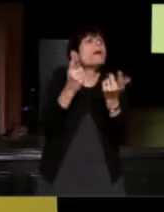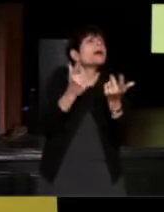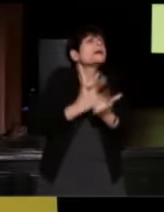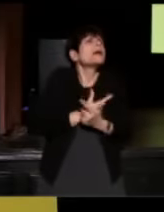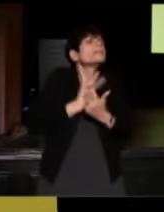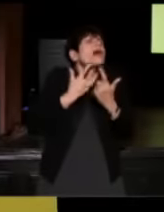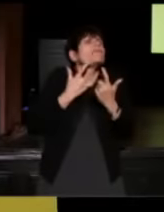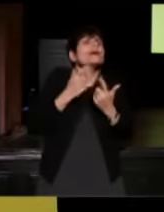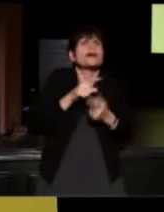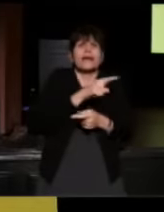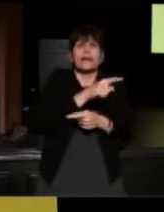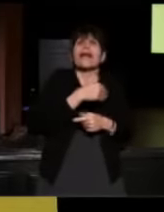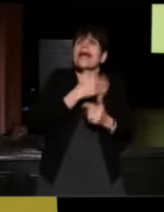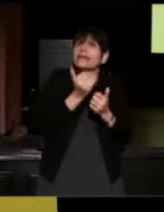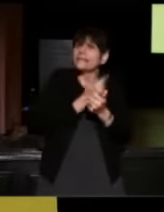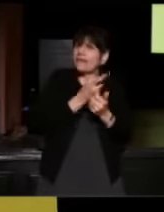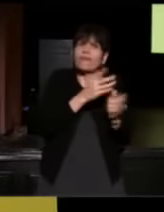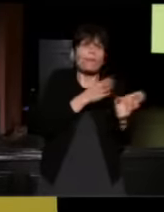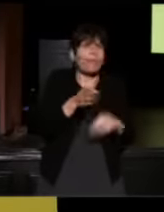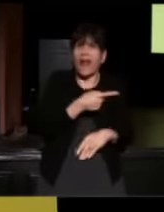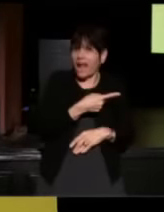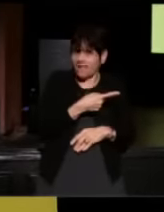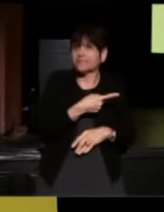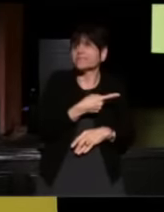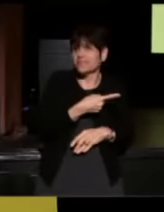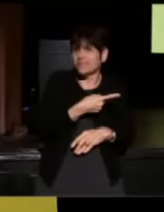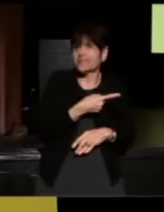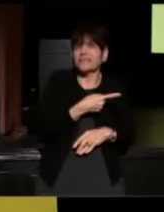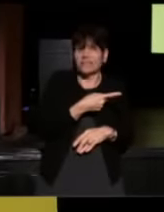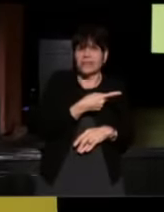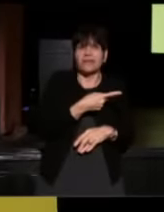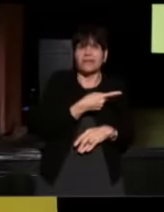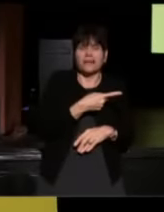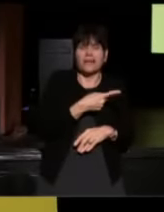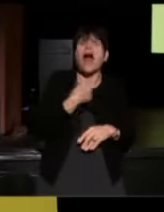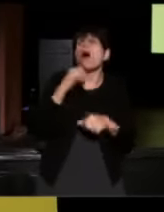(Annie) You know, he has everything planned... (Danny) I'm working on her.